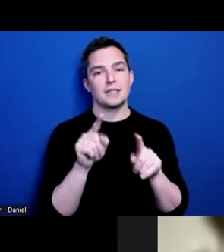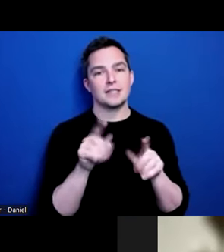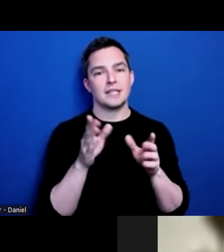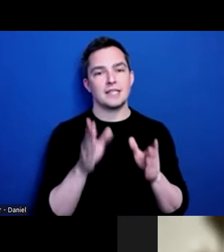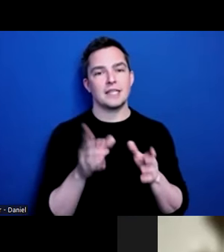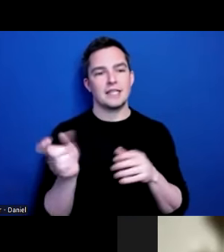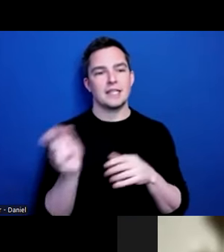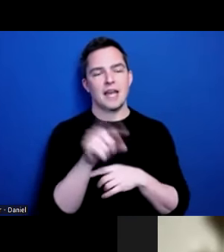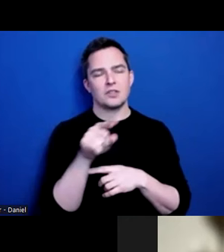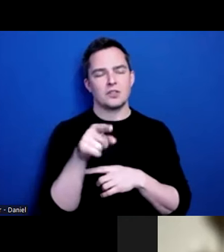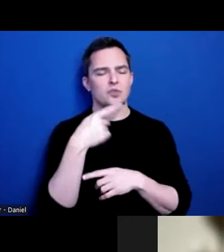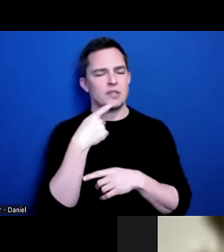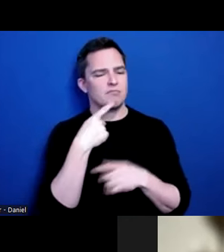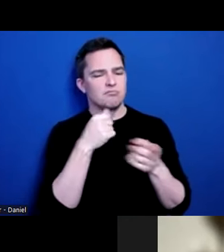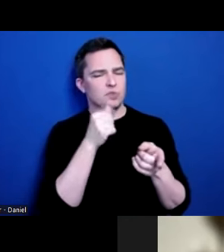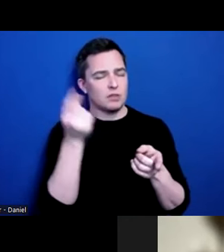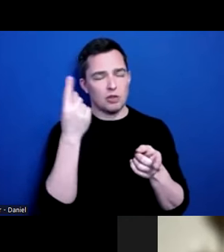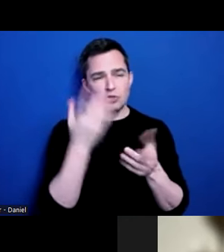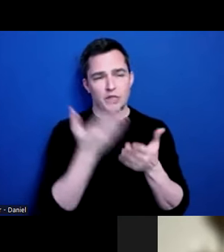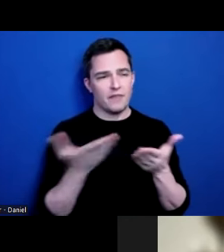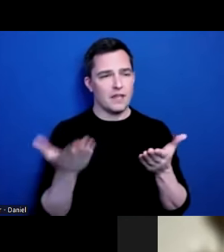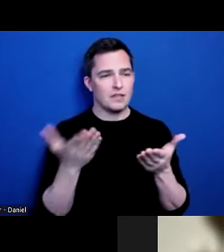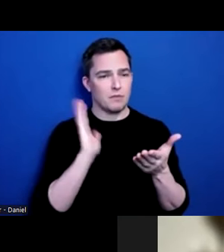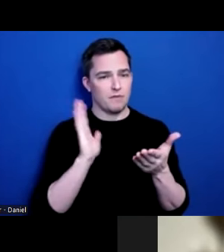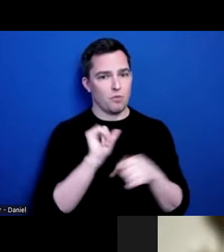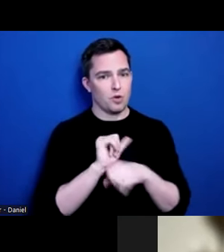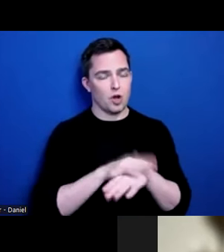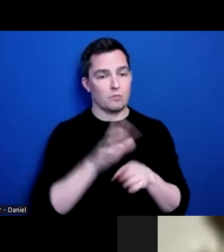You said you didn't understand things you use to work on professionally after your